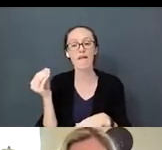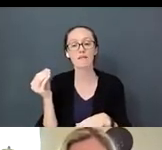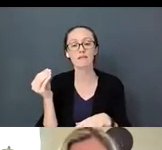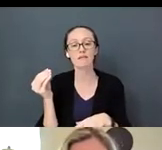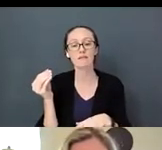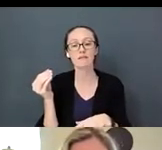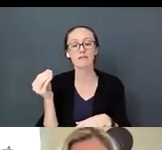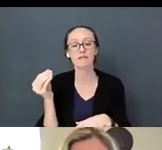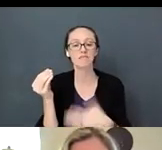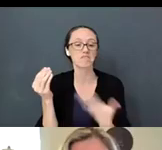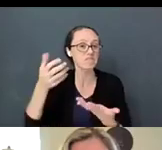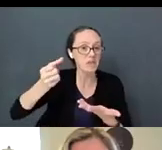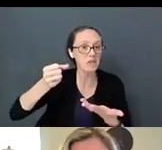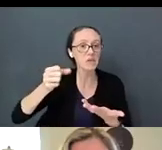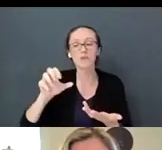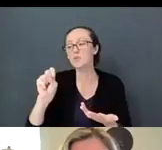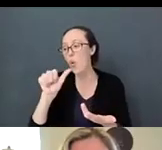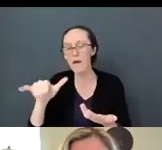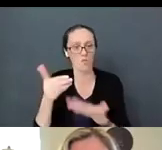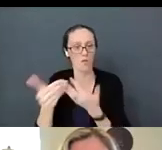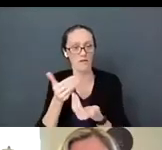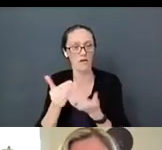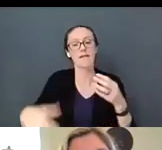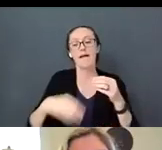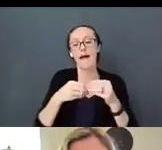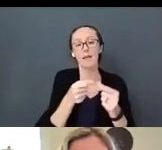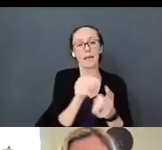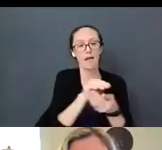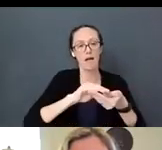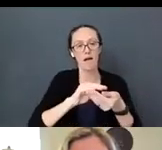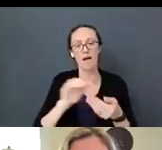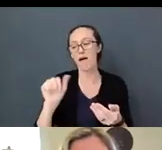milk or soy and a little bit of avocado gives it a little bit of smoothie texture.